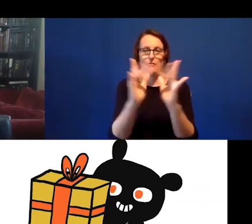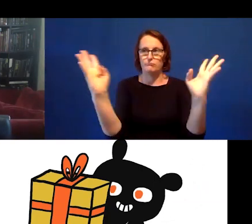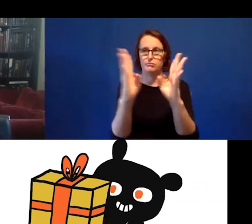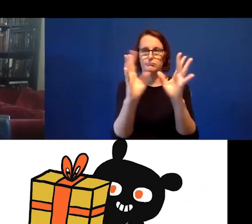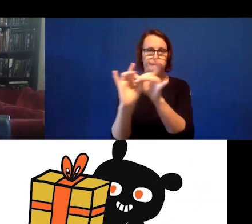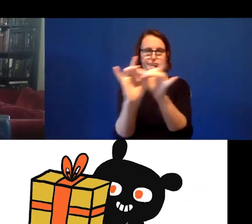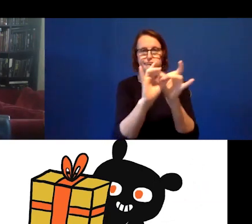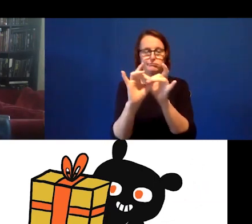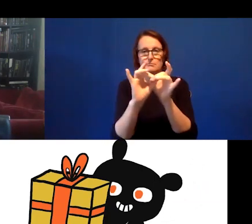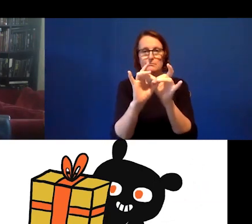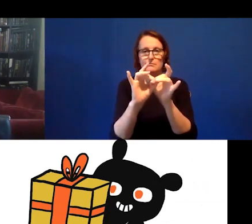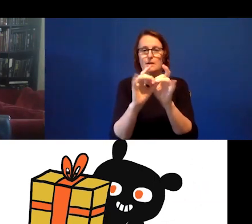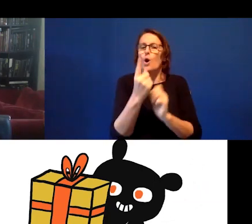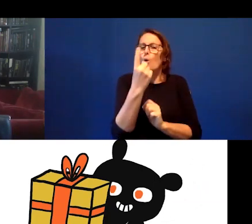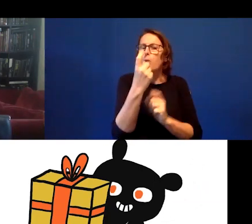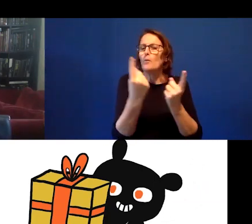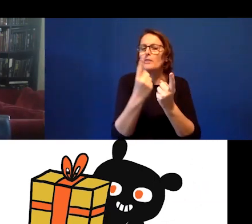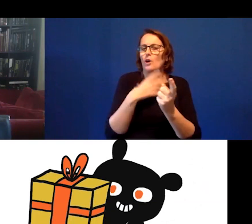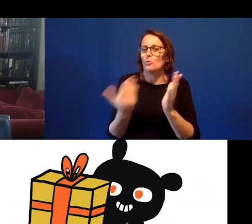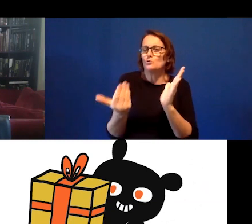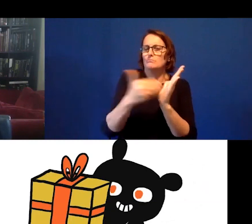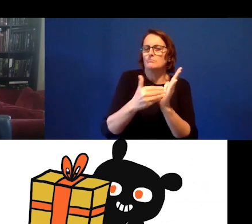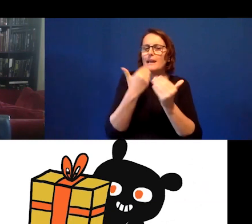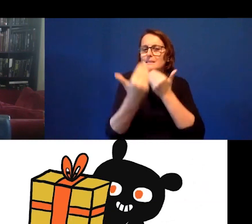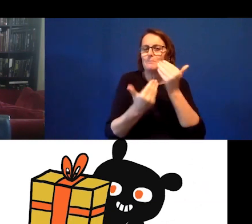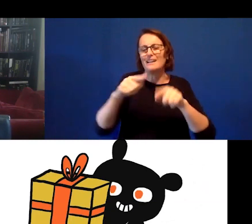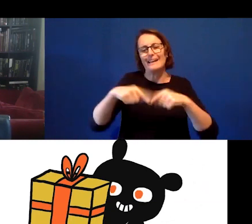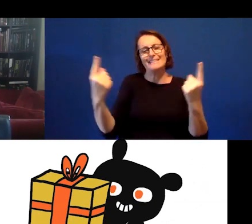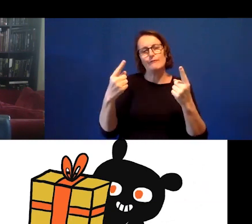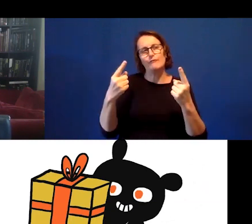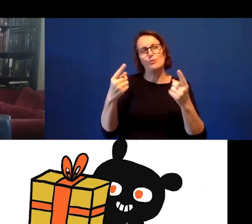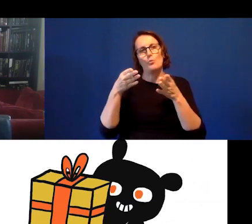is a one final theme that I want to offer as a different perspective as well.